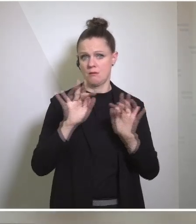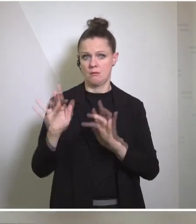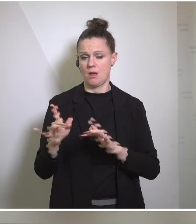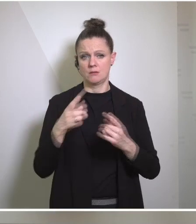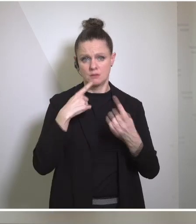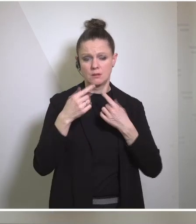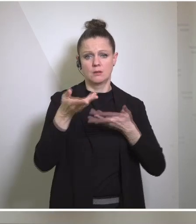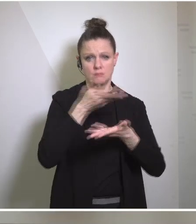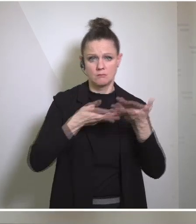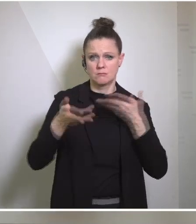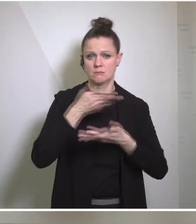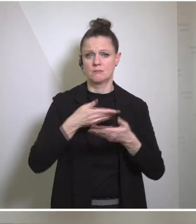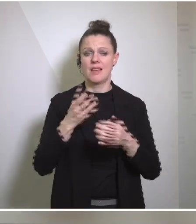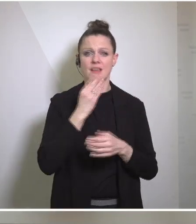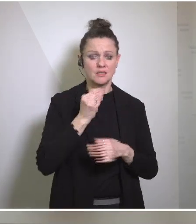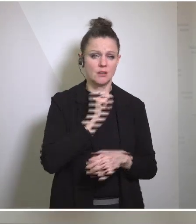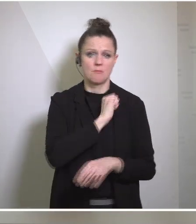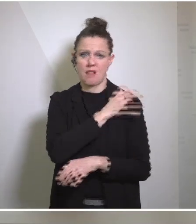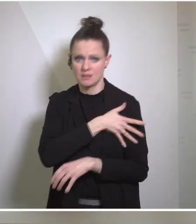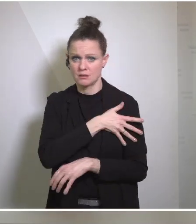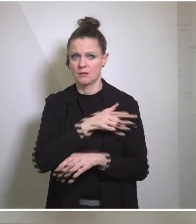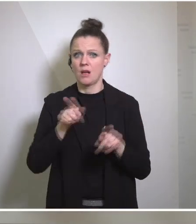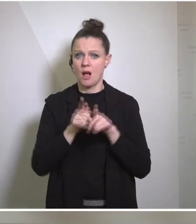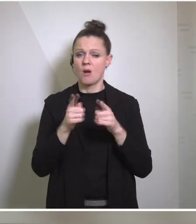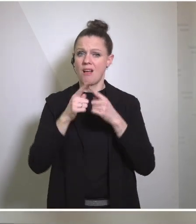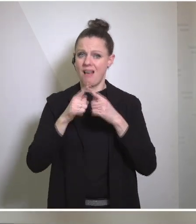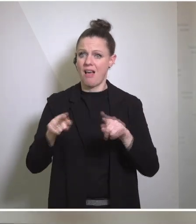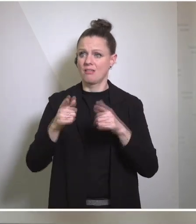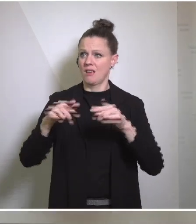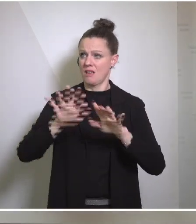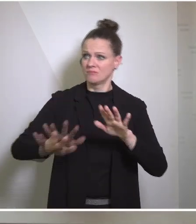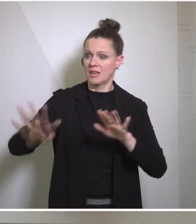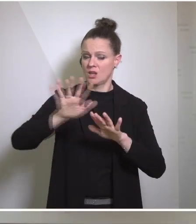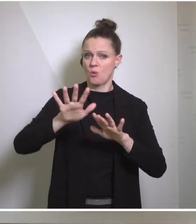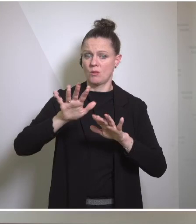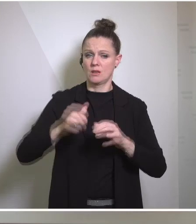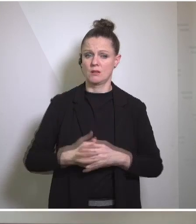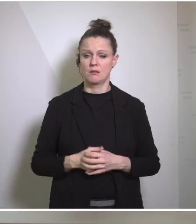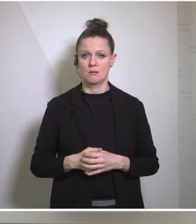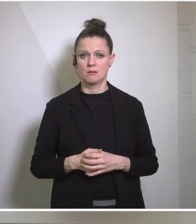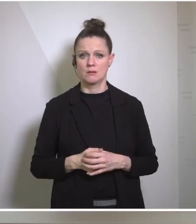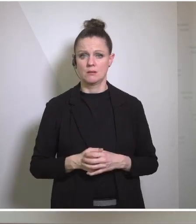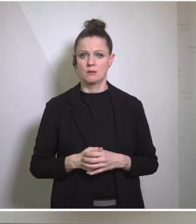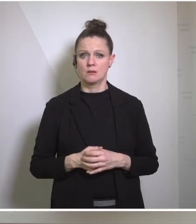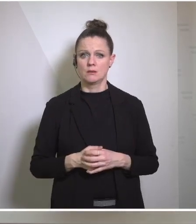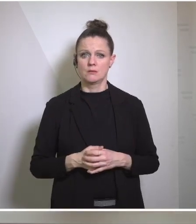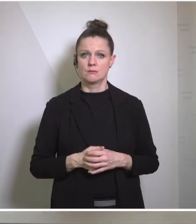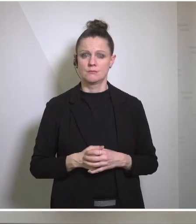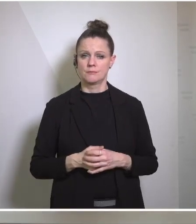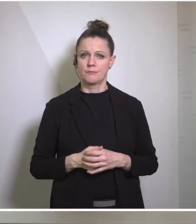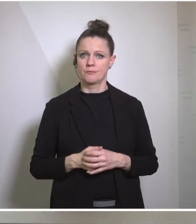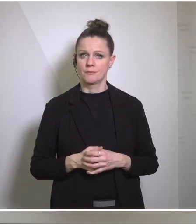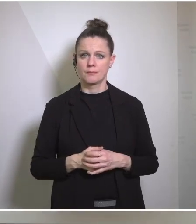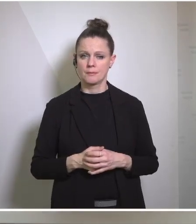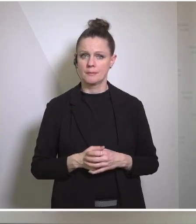to Palestinians, to other countries in the region. And that's happening across our governments,